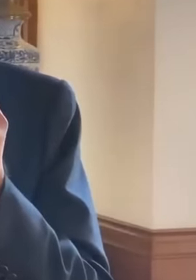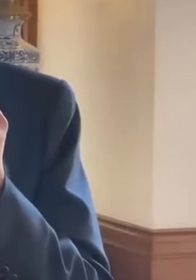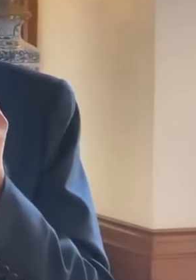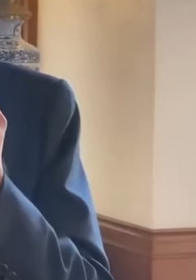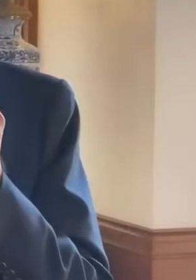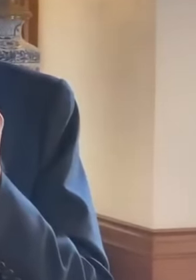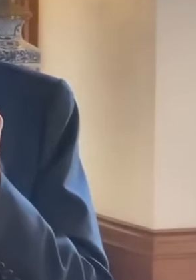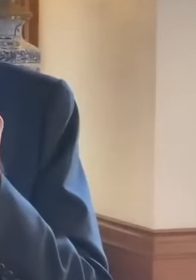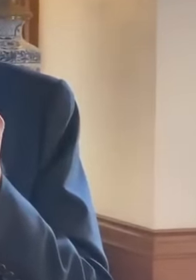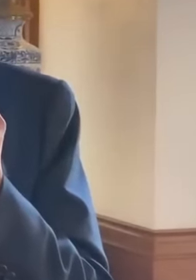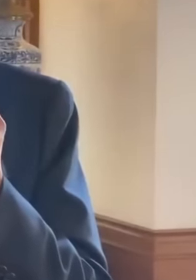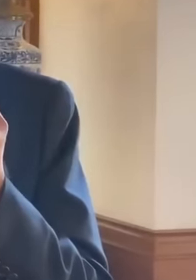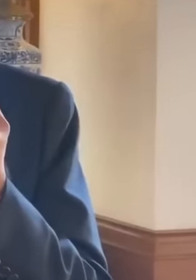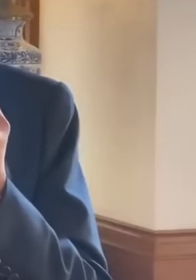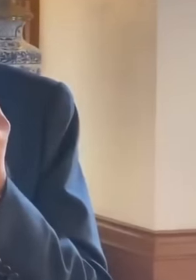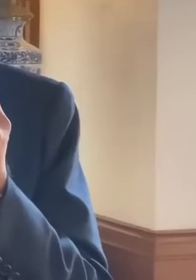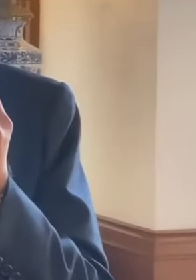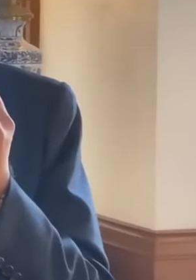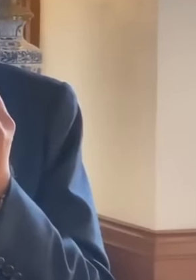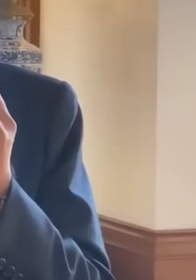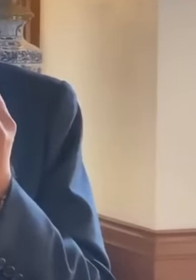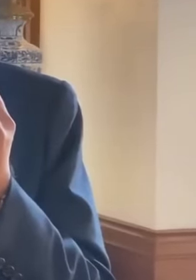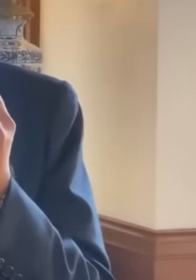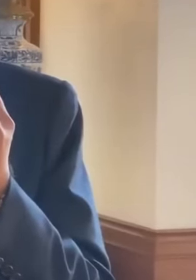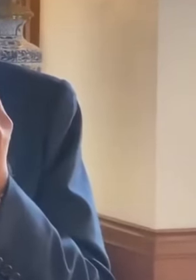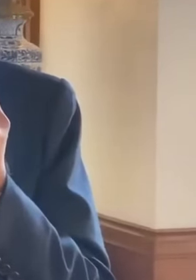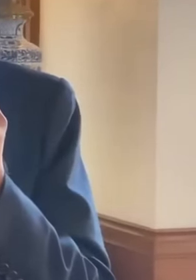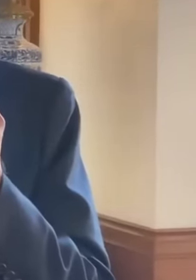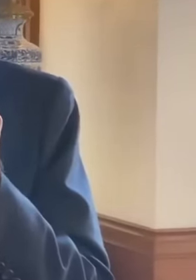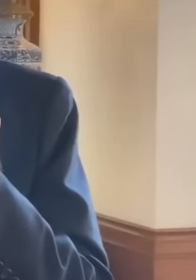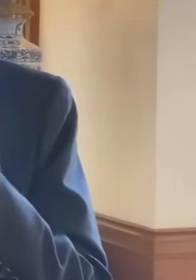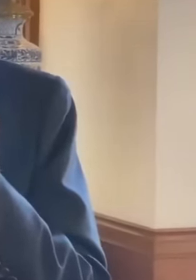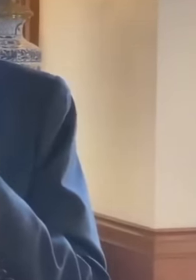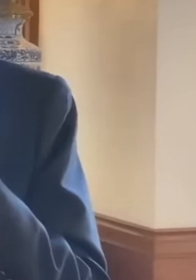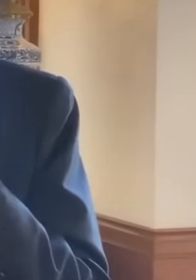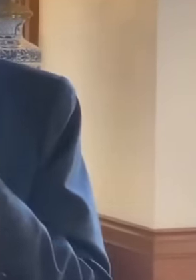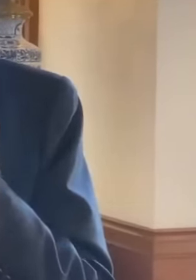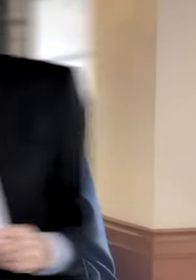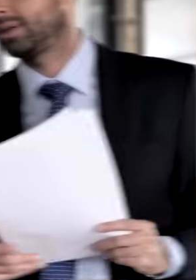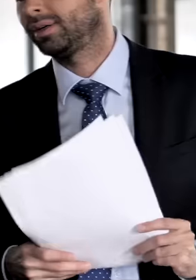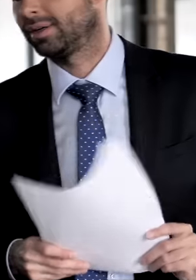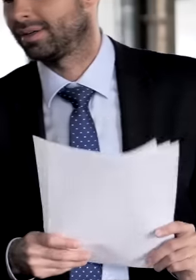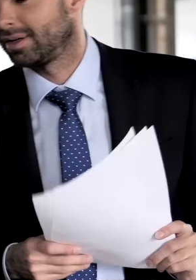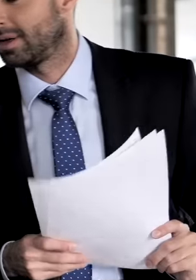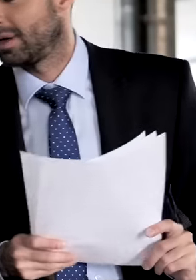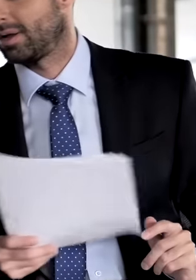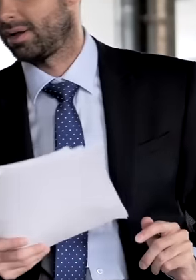Manuel López Obrador is gaining many adversaries with the masterstroke he made